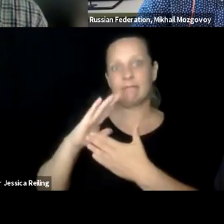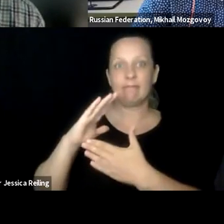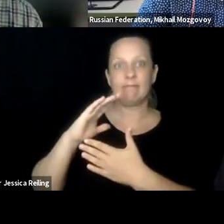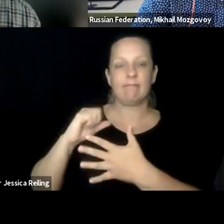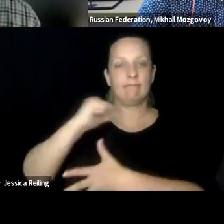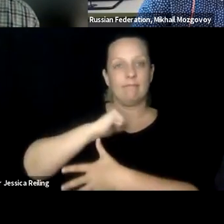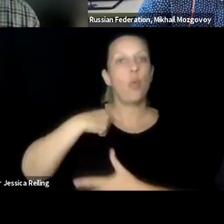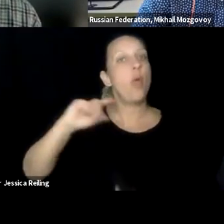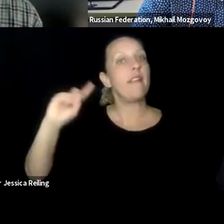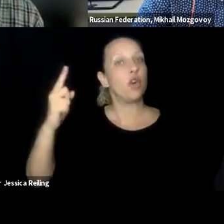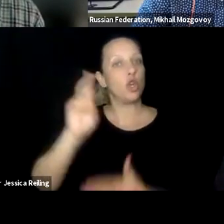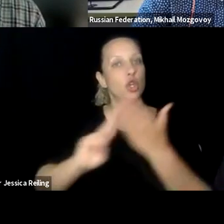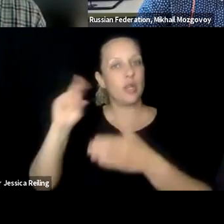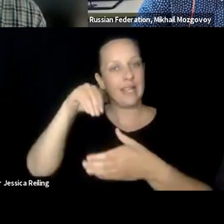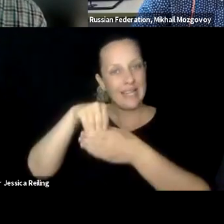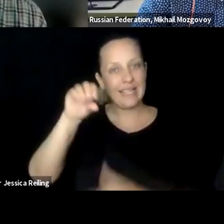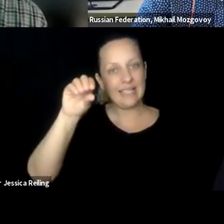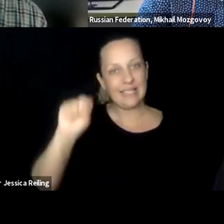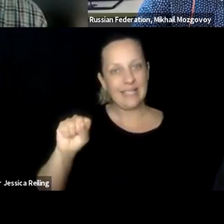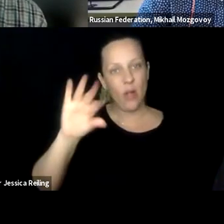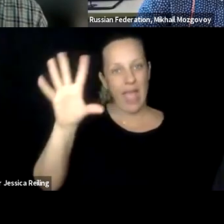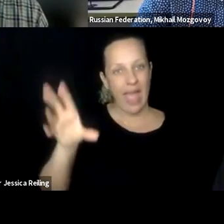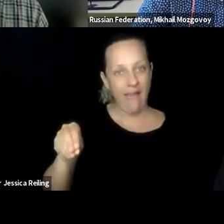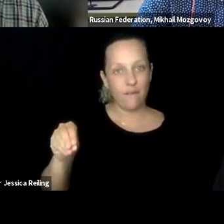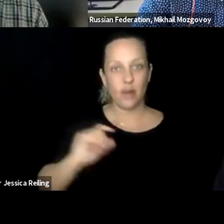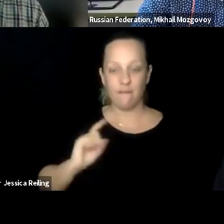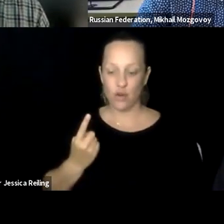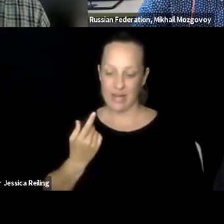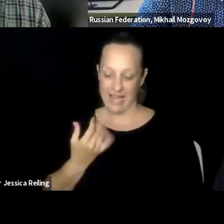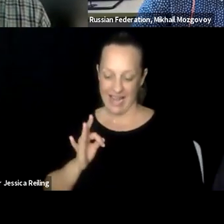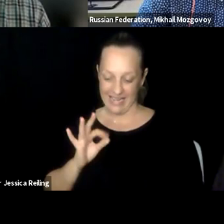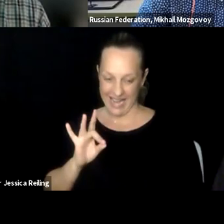certainly have embraced for a long, long time. We are one of the